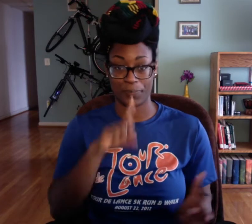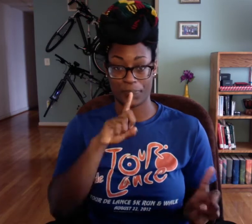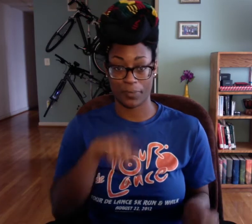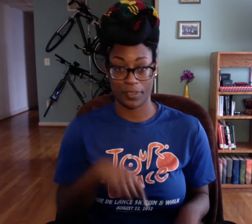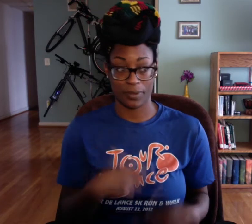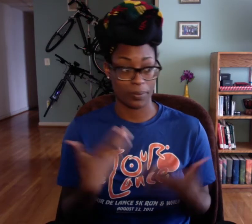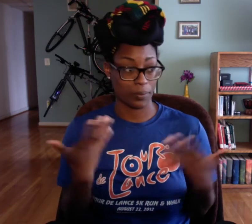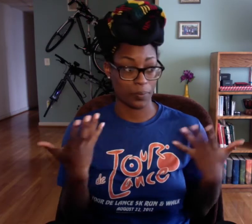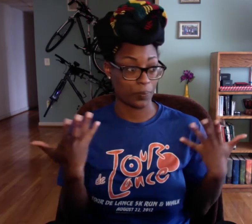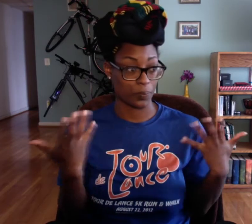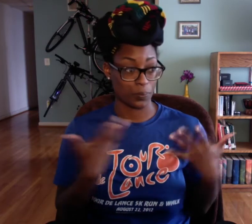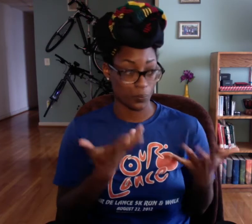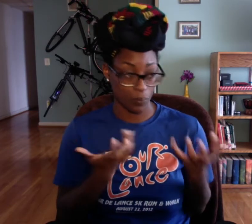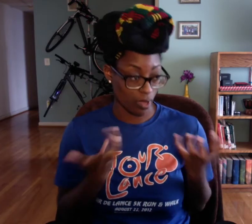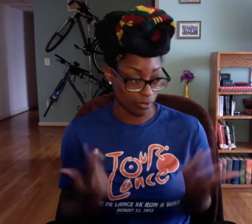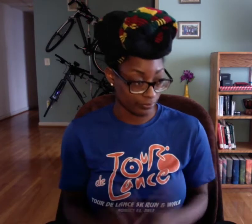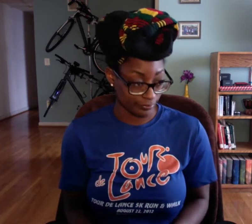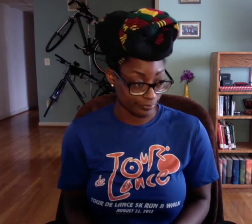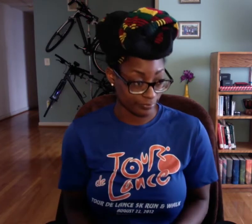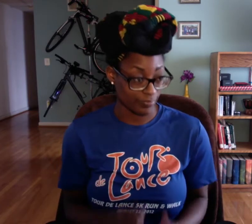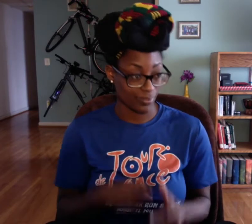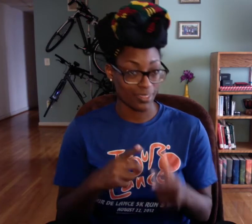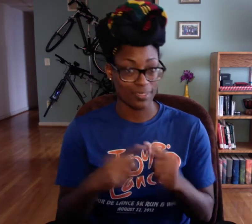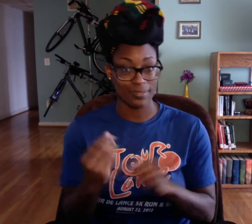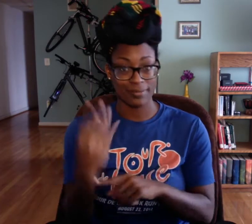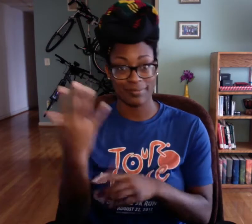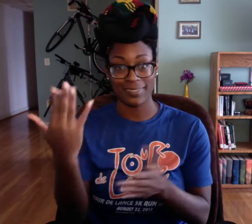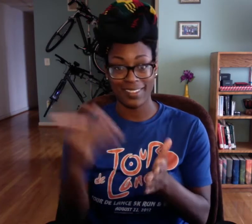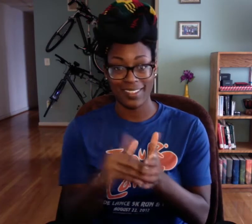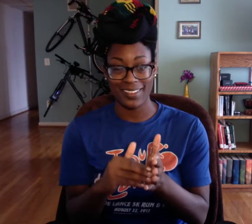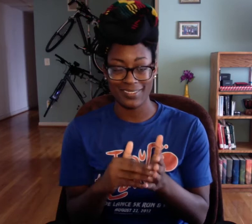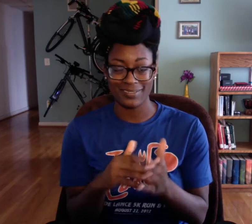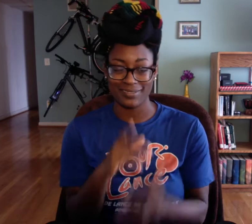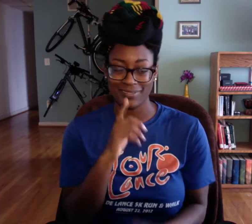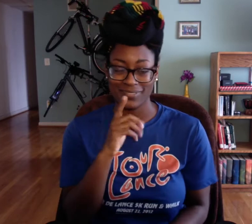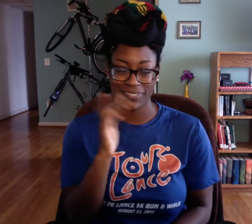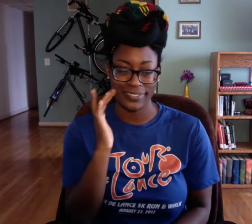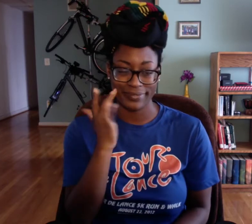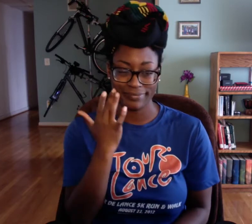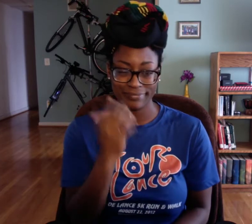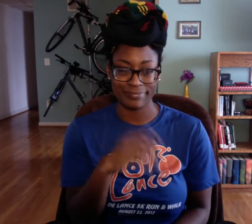I'll have to say you know, what do you want? and then start the video over again.